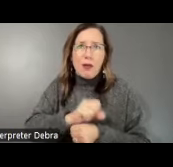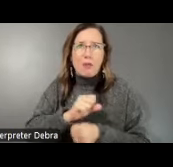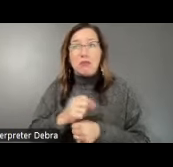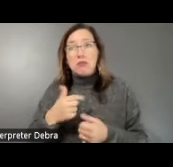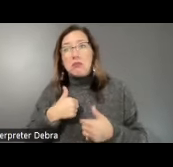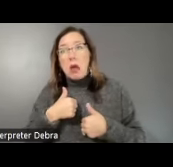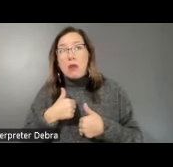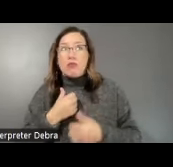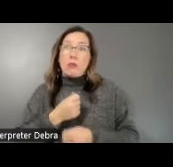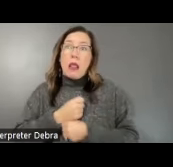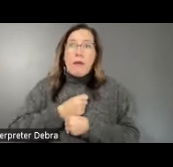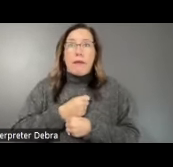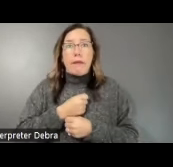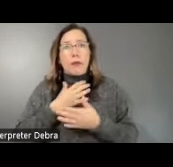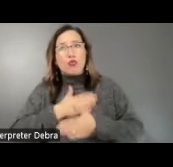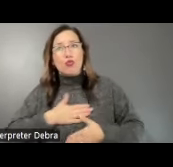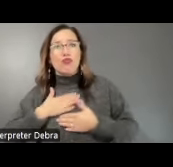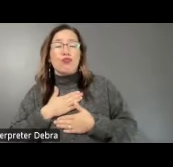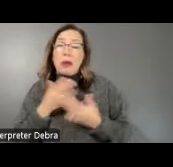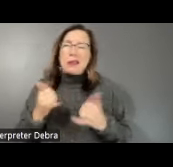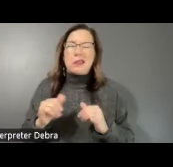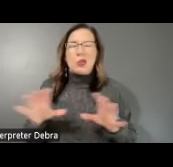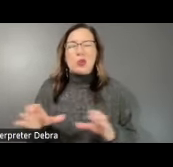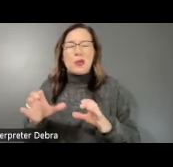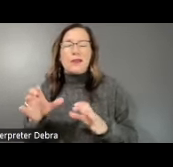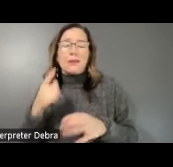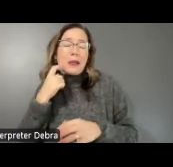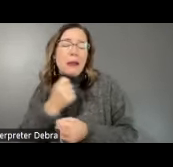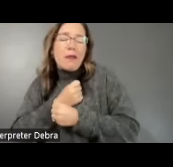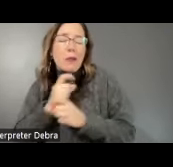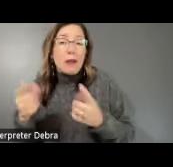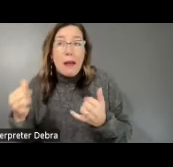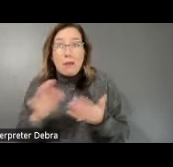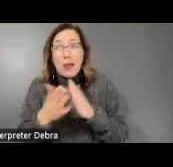it because I loved it. And I still do it because I love it, but now it's my job. But I wanted to